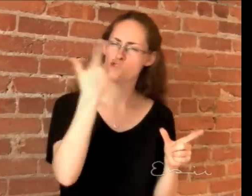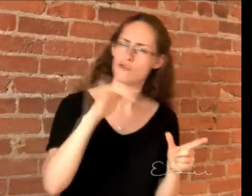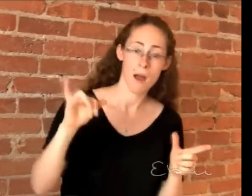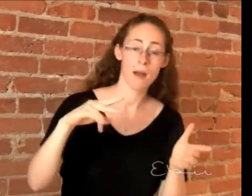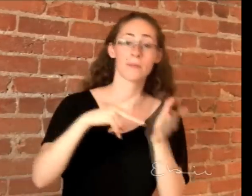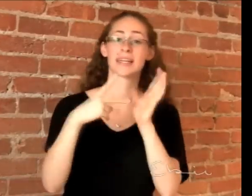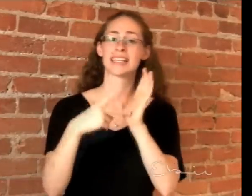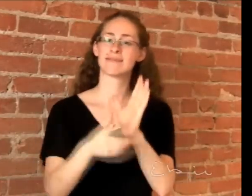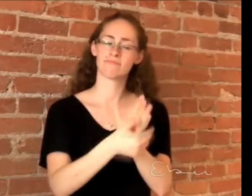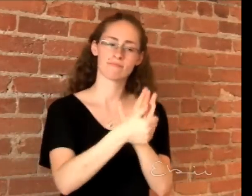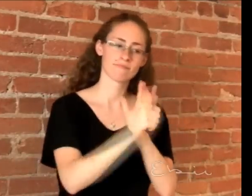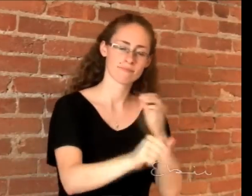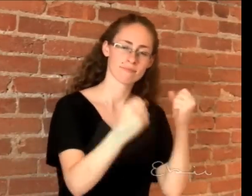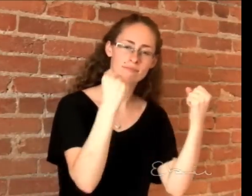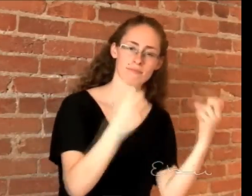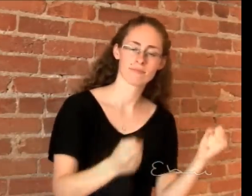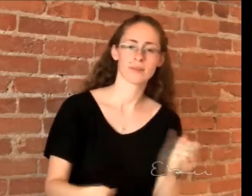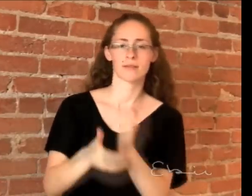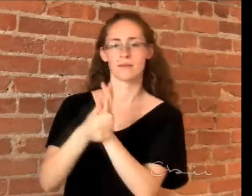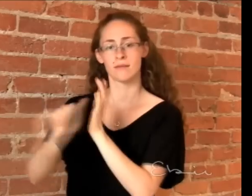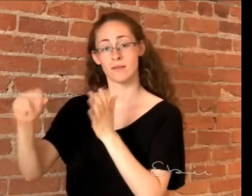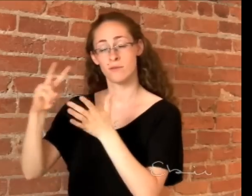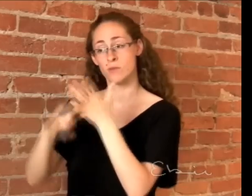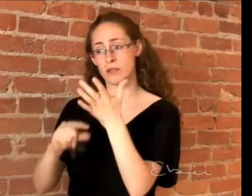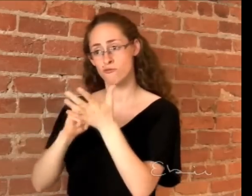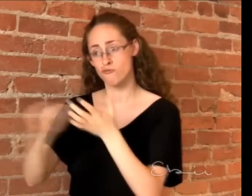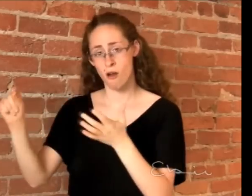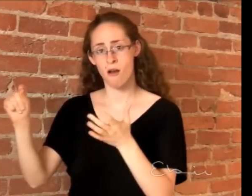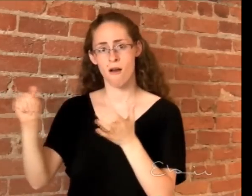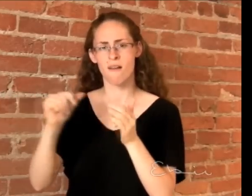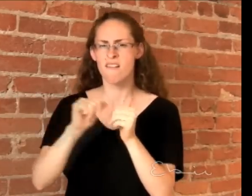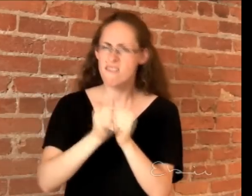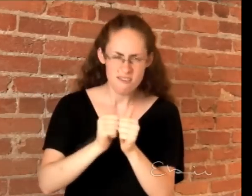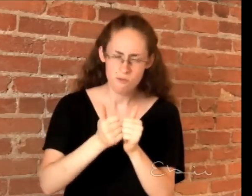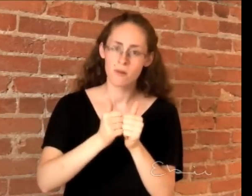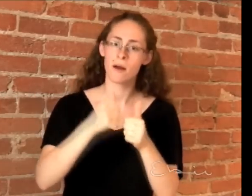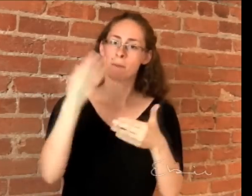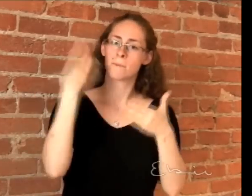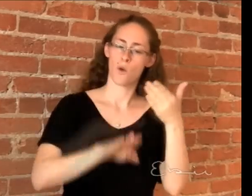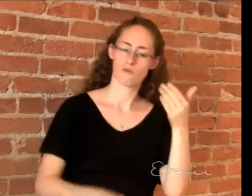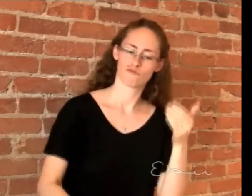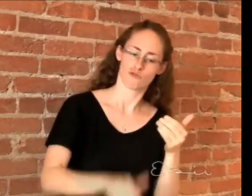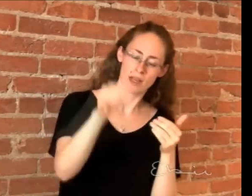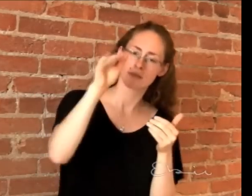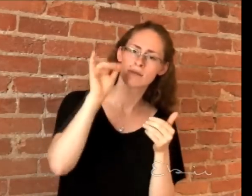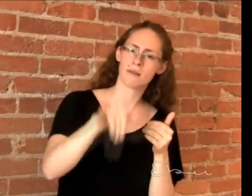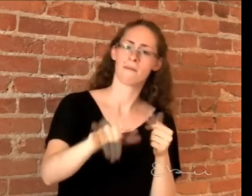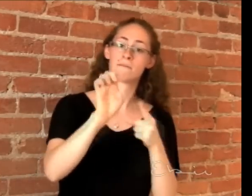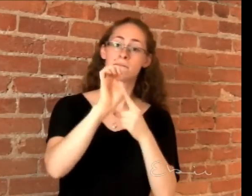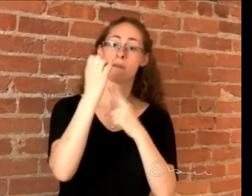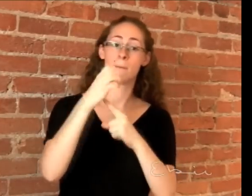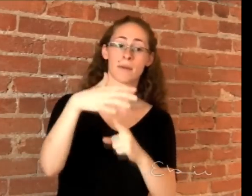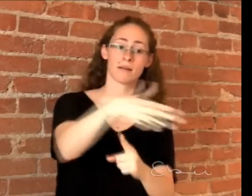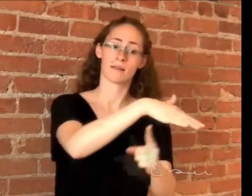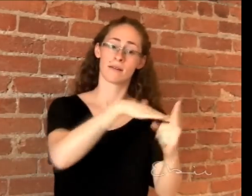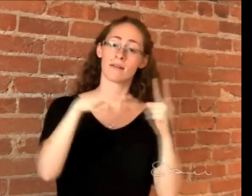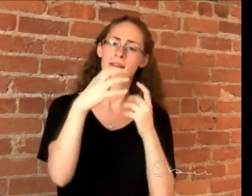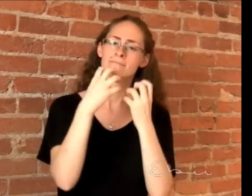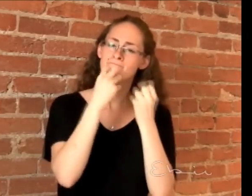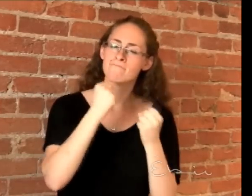languages: American Sign Language (ASL) and English. This possibility comes to fruition by the environment where two different languages are simultaneously valued since birth.